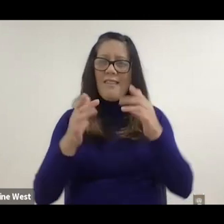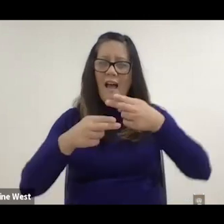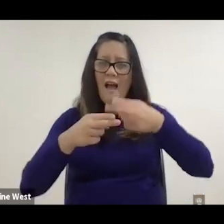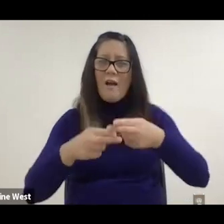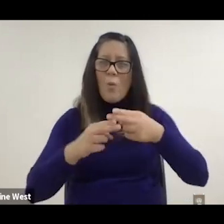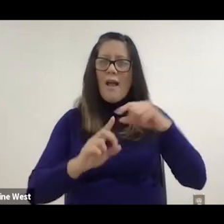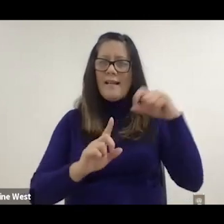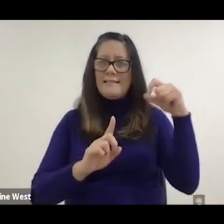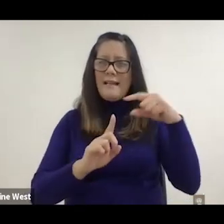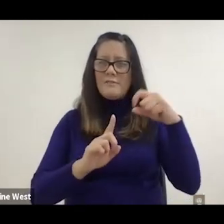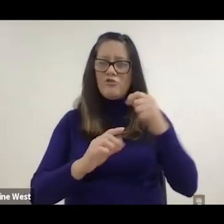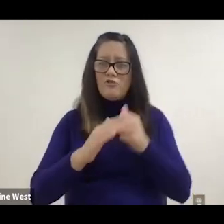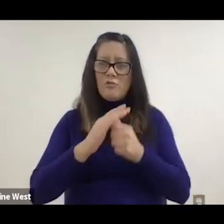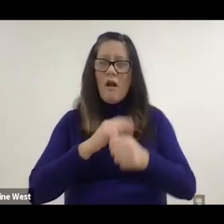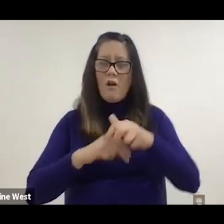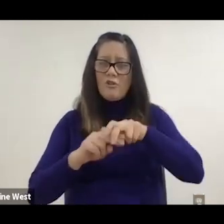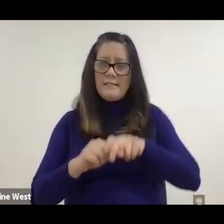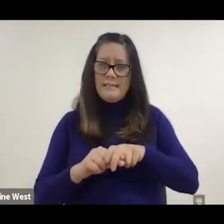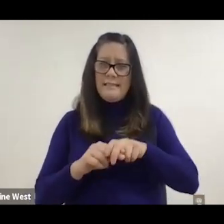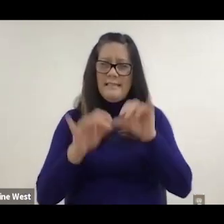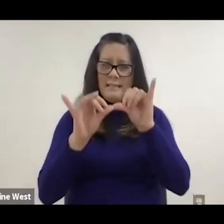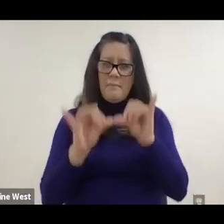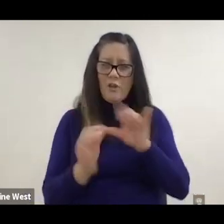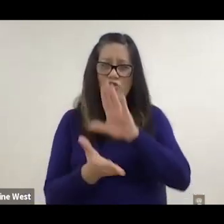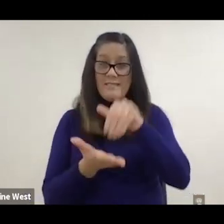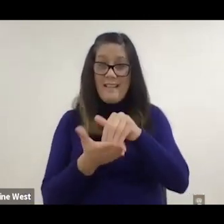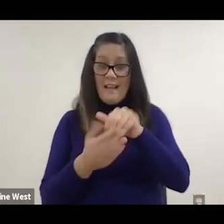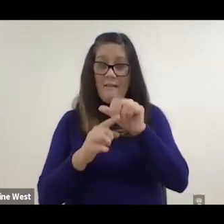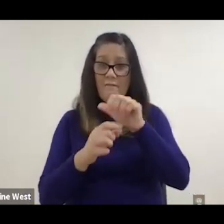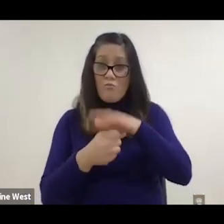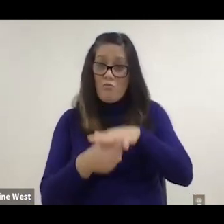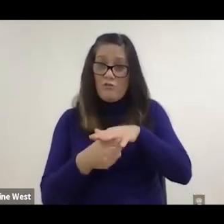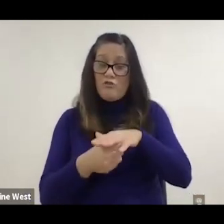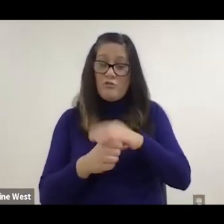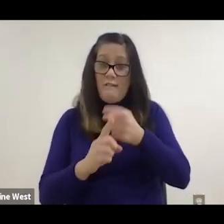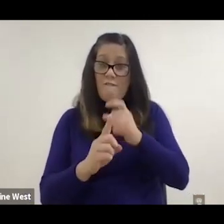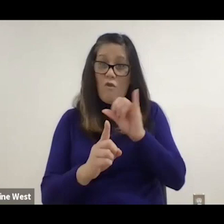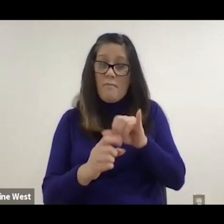the center of pressure from that center of pressure and the way we